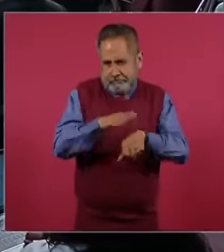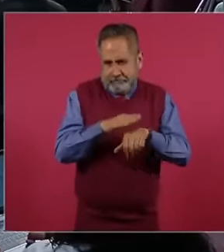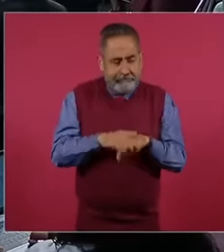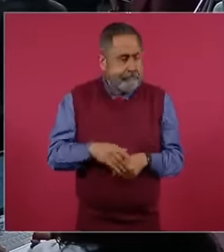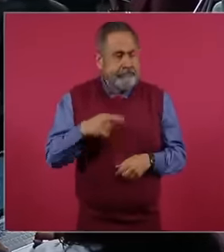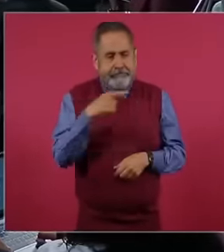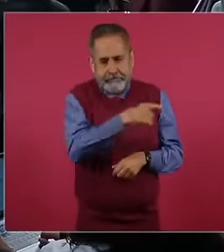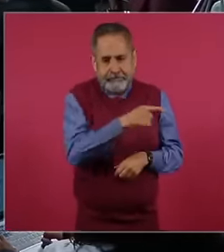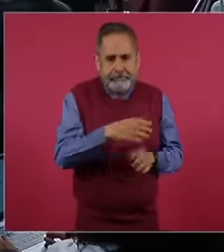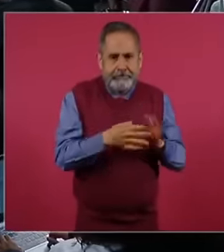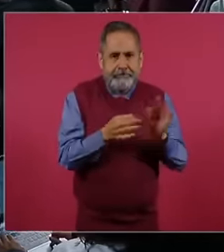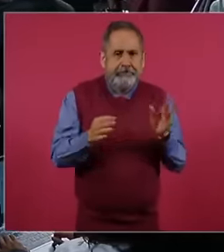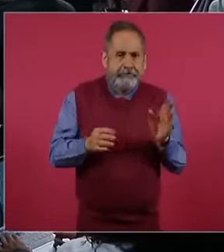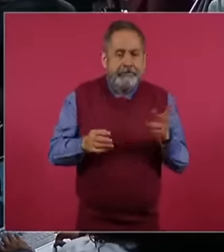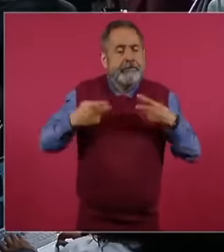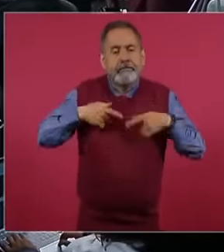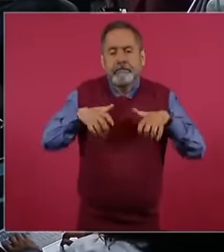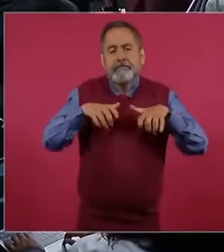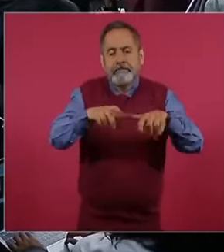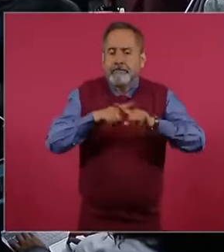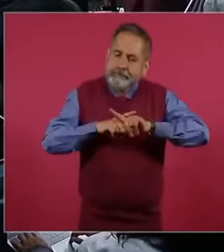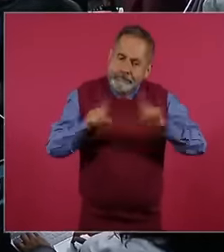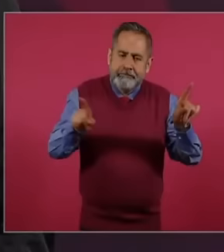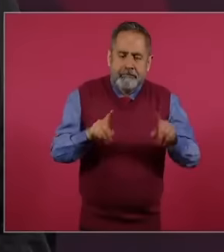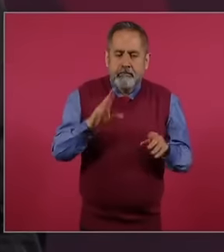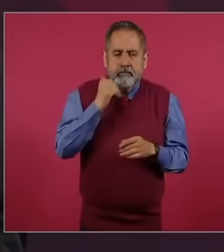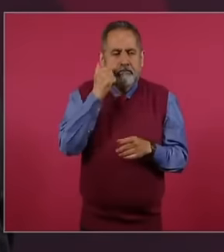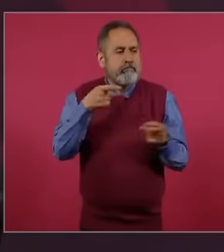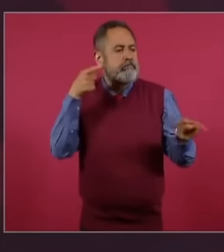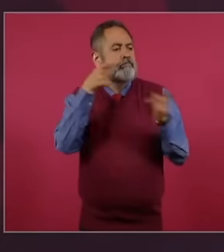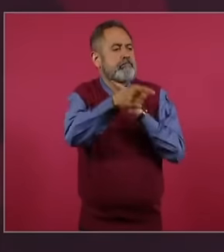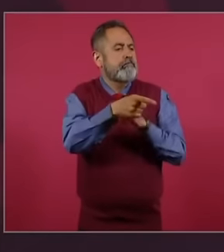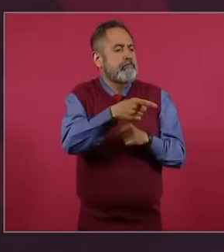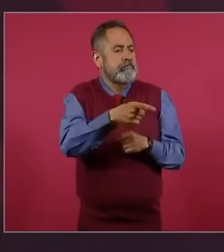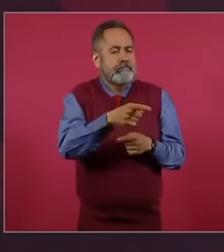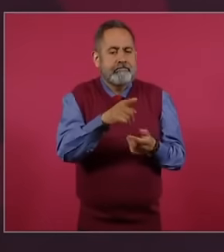thing is a government and another thing is people and I do not want to offend our